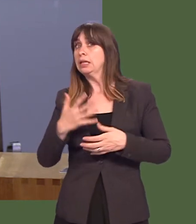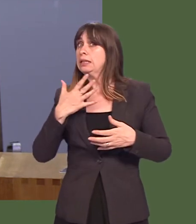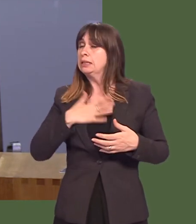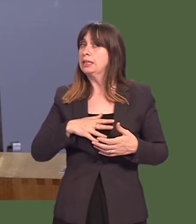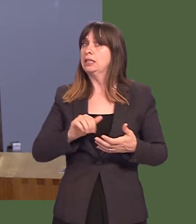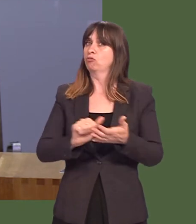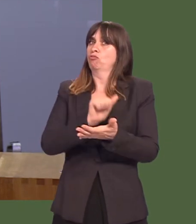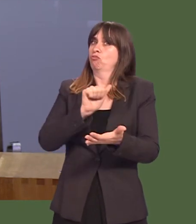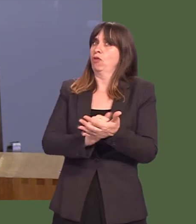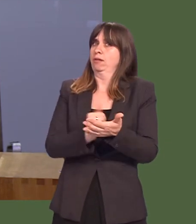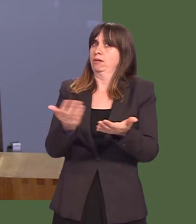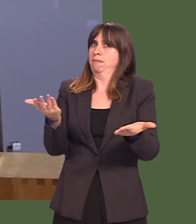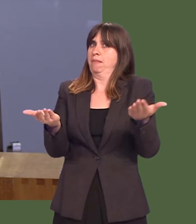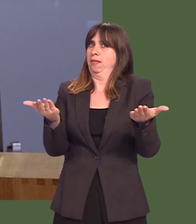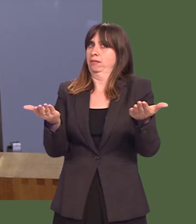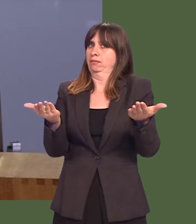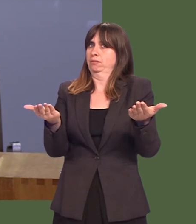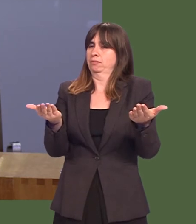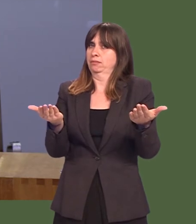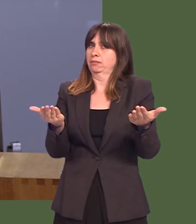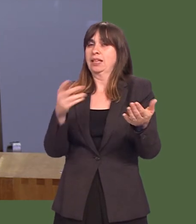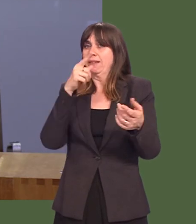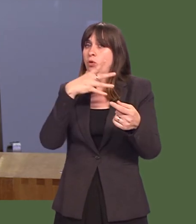Minister, that we need to get the balance right here in respect of any changes that